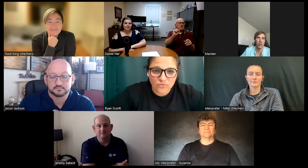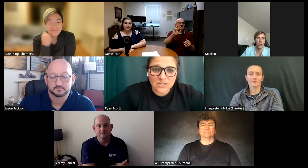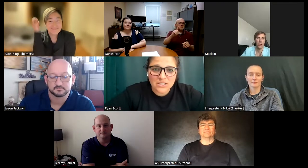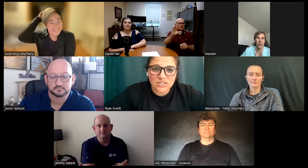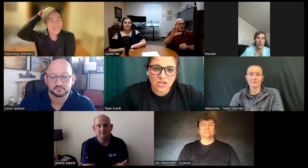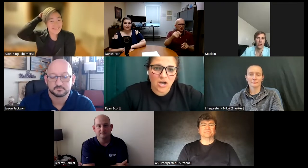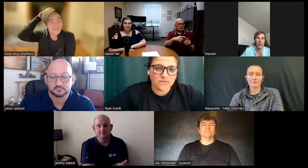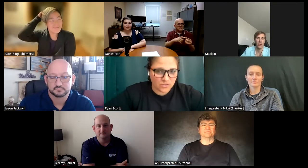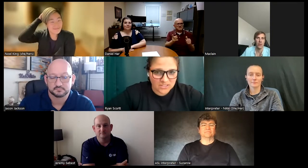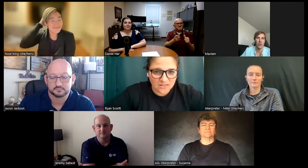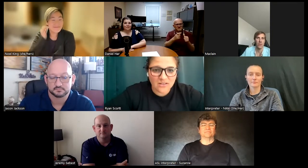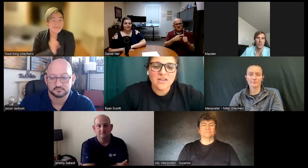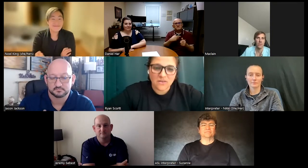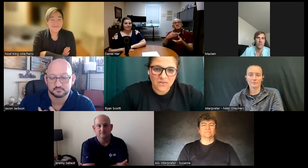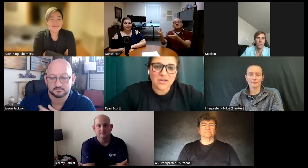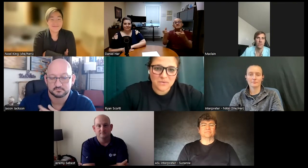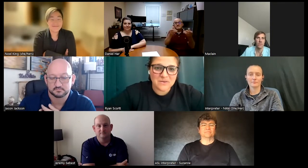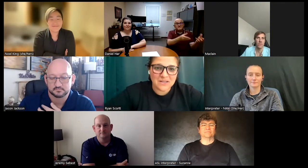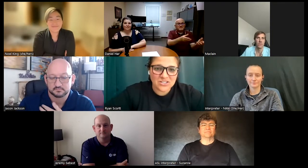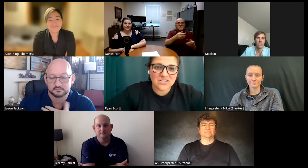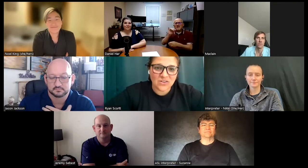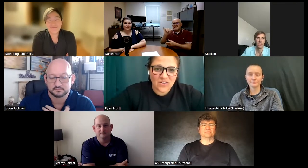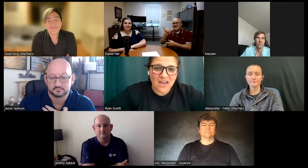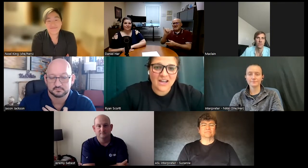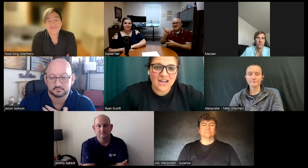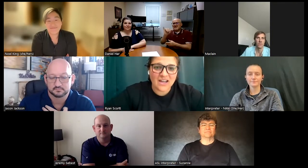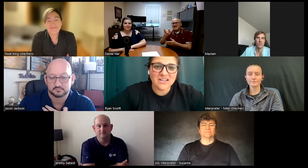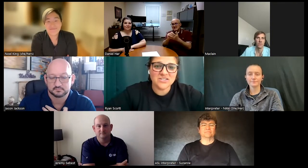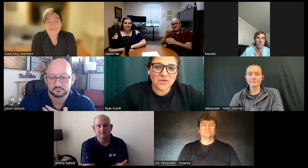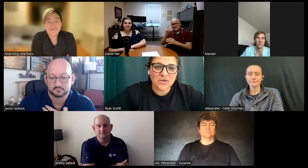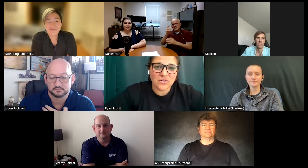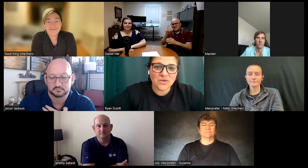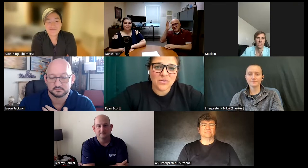really took off Sorensen Video Communications and all of that and so at